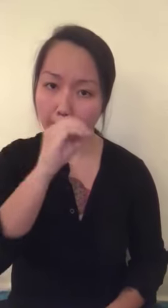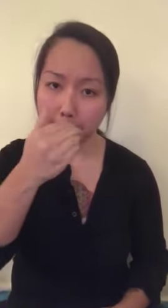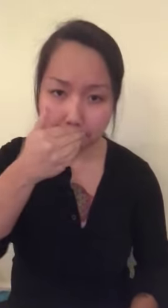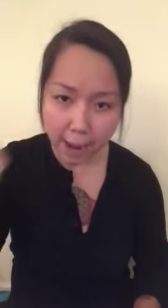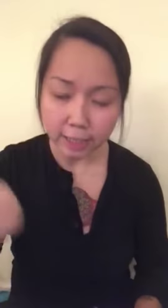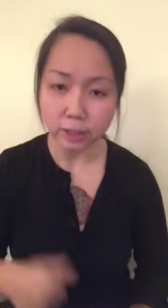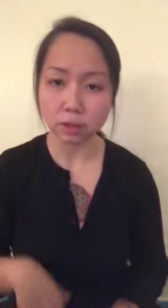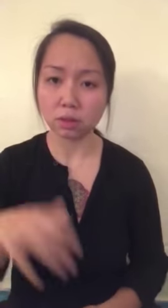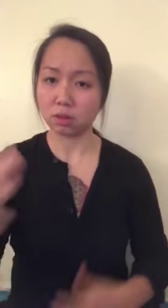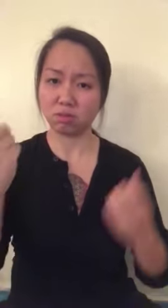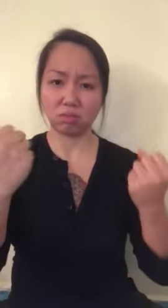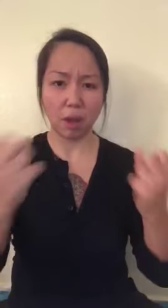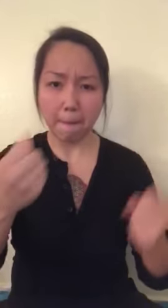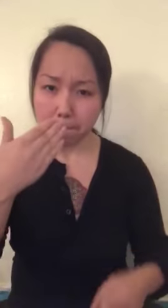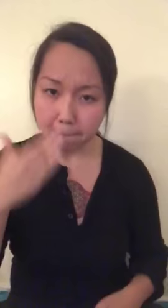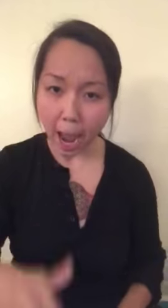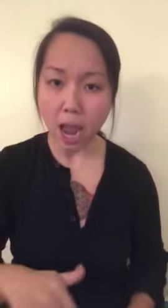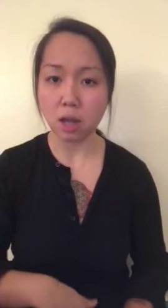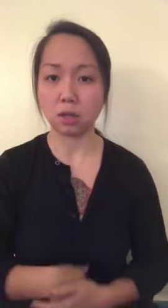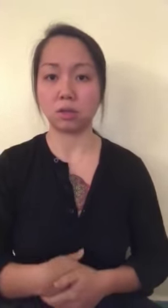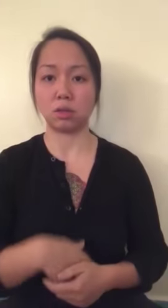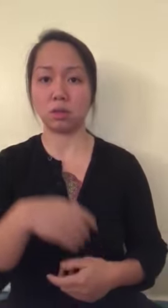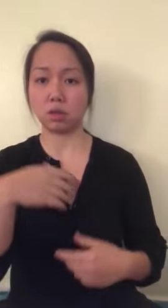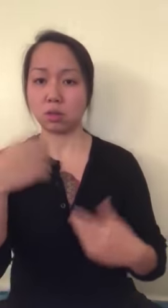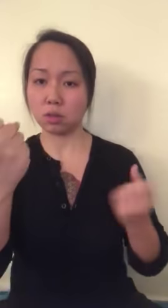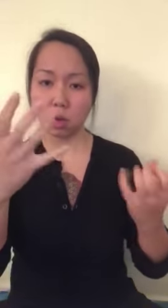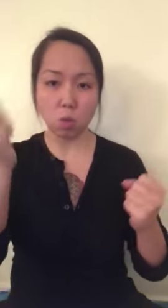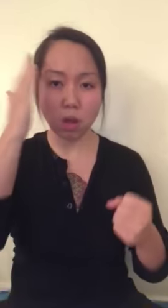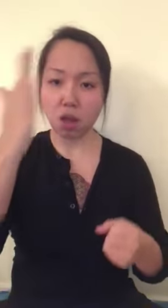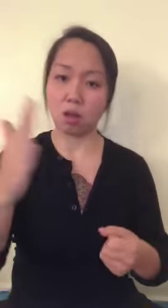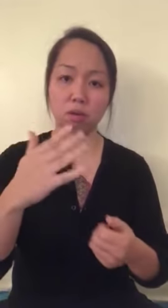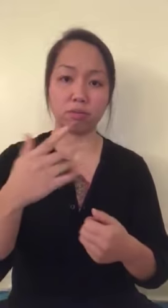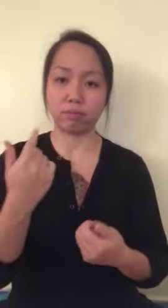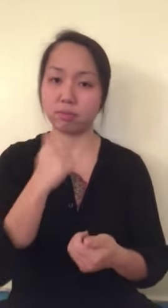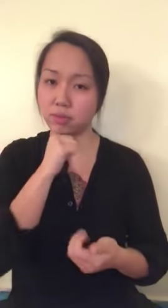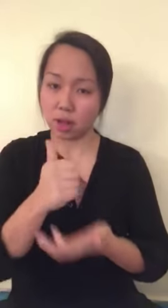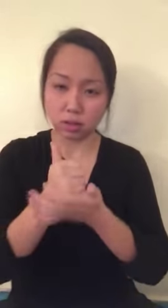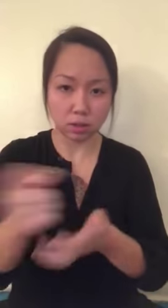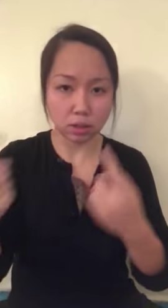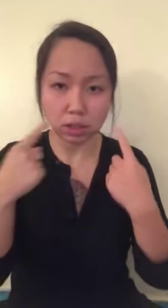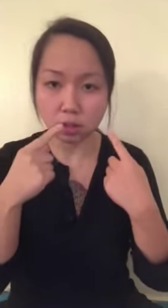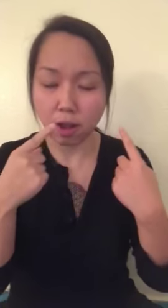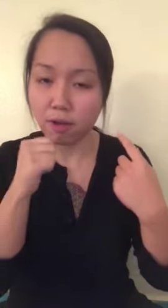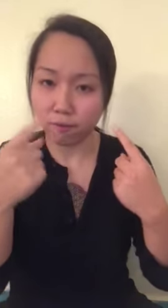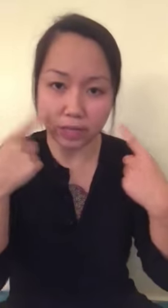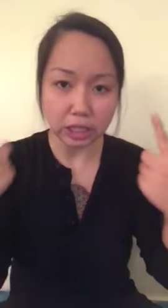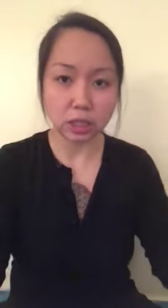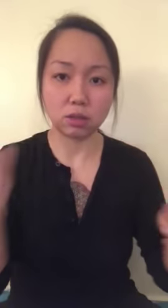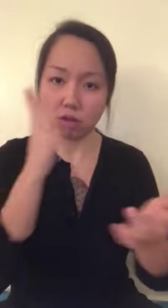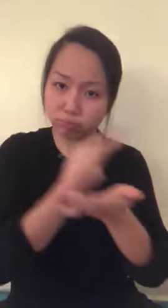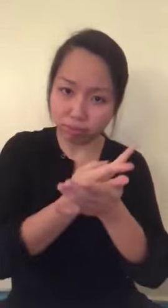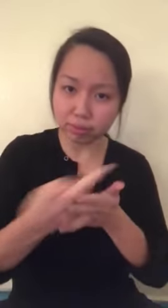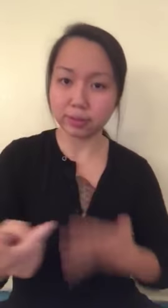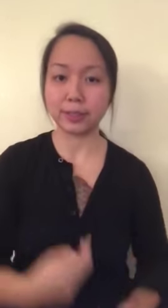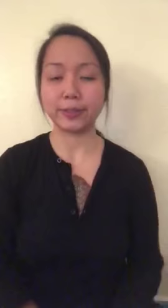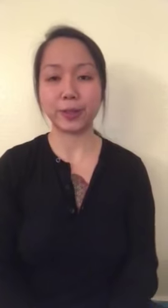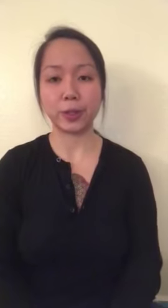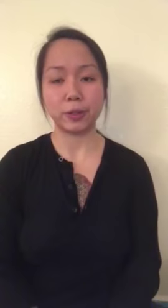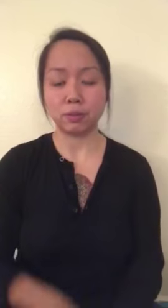"Oralism is better," "Sign language is bad for you," "Knowing sign language will not help you succeed," "You'll be a failure."